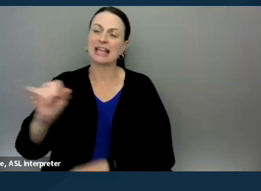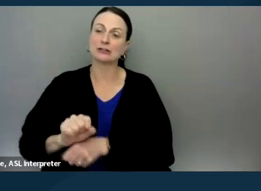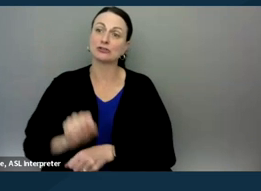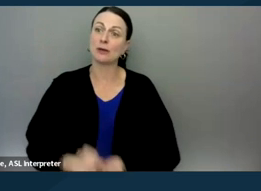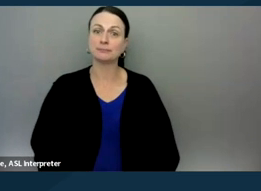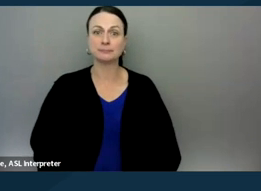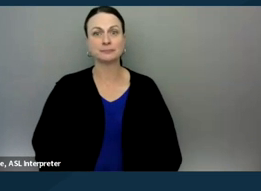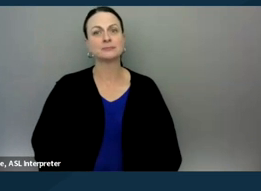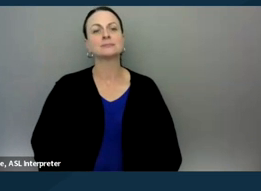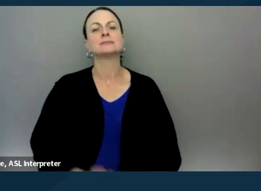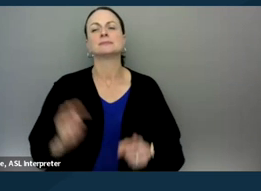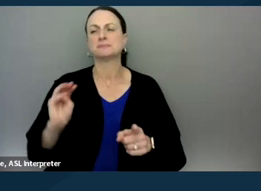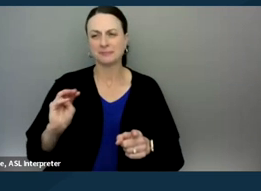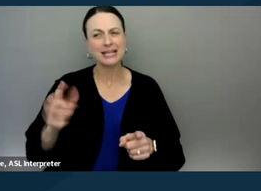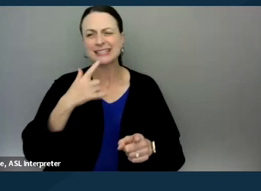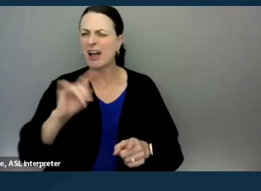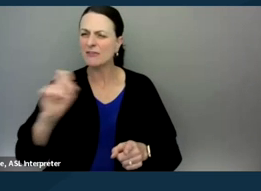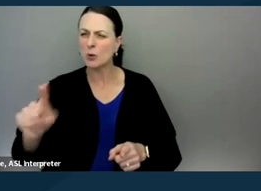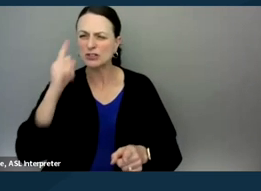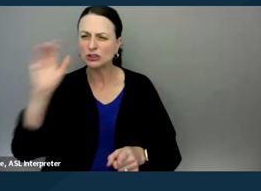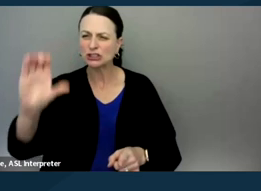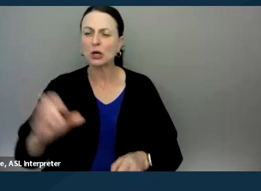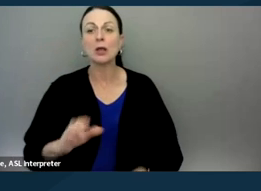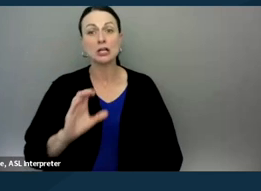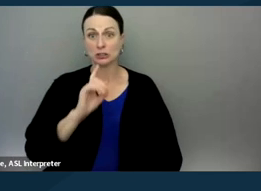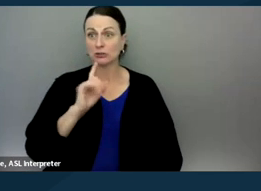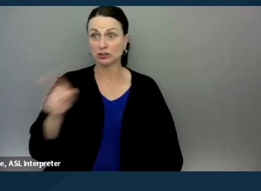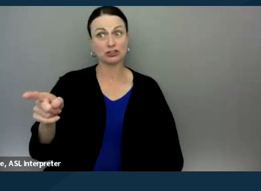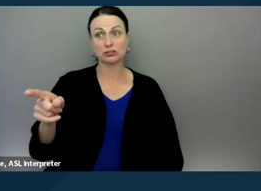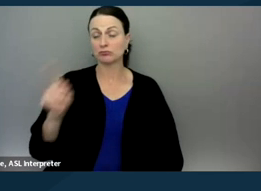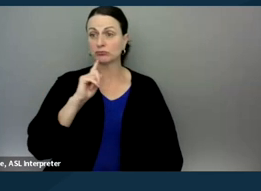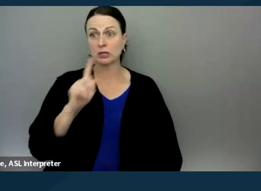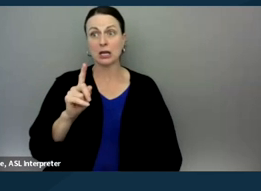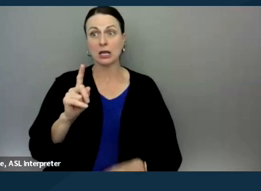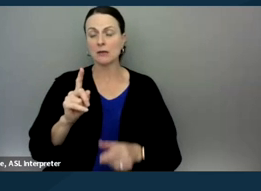Cheryl, I have a question for you. You know, Cheryl was really integral toward our lawsuit against